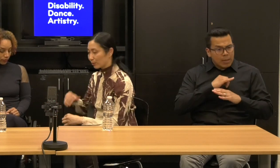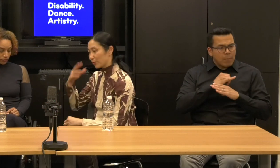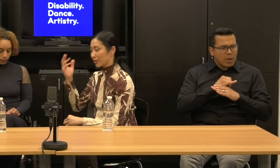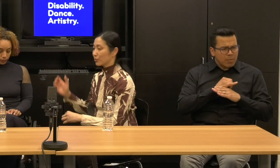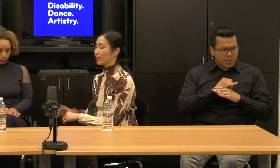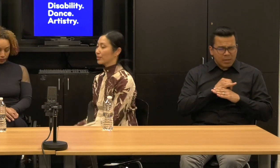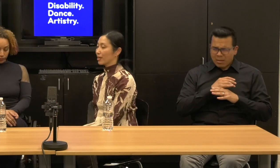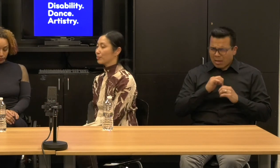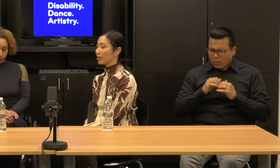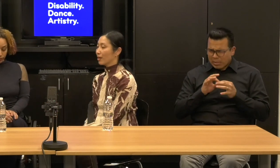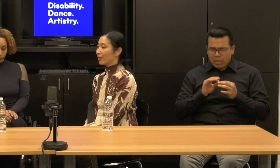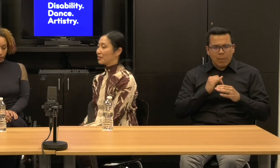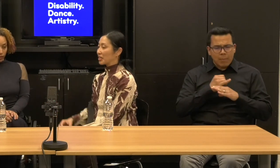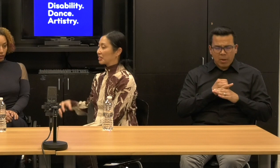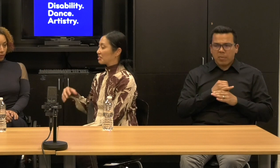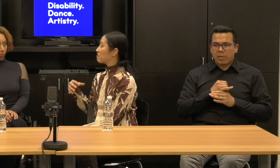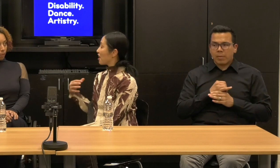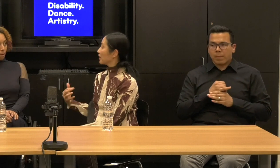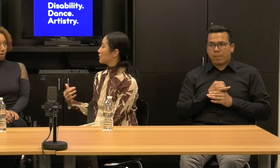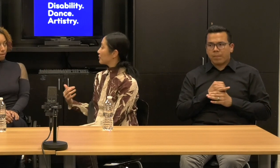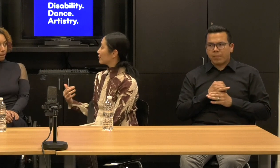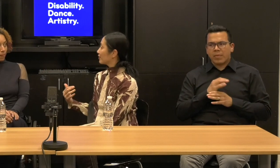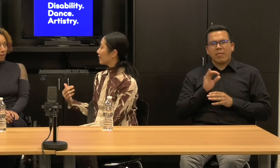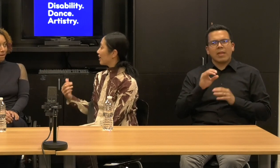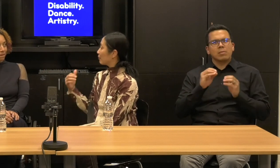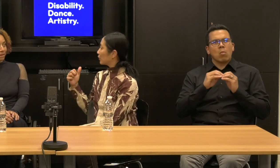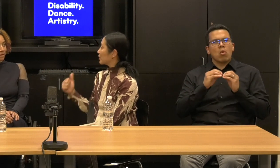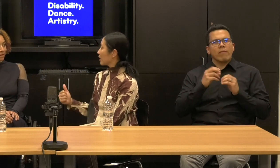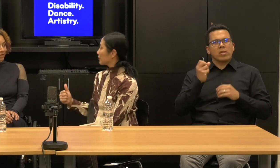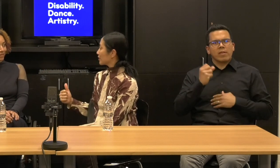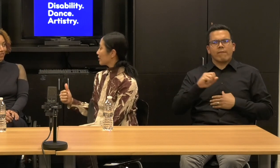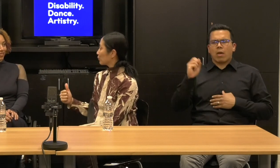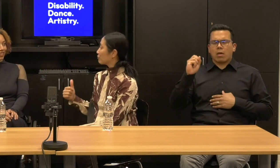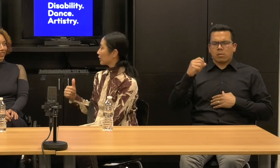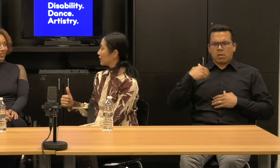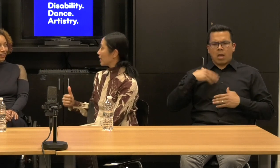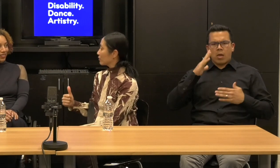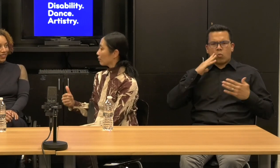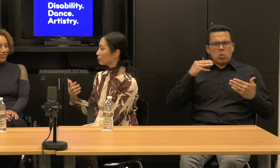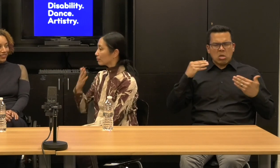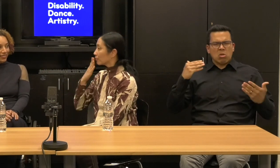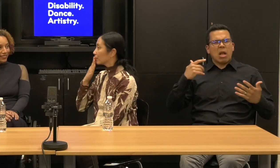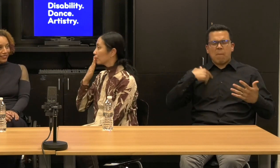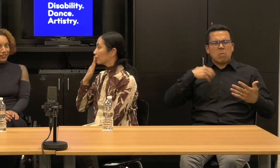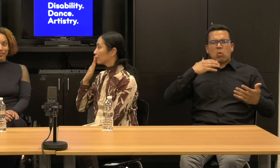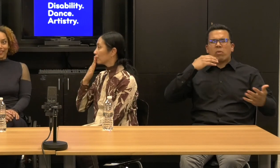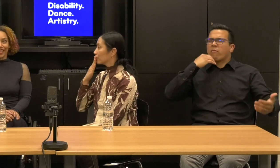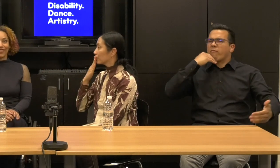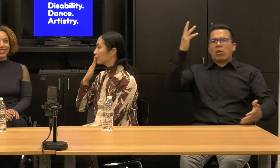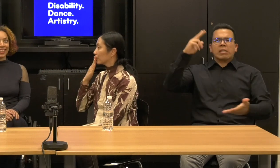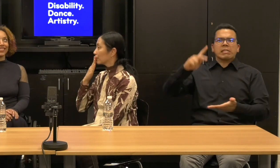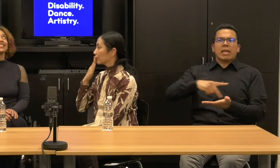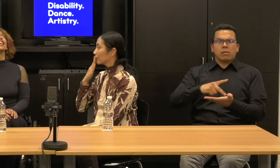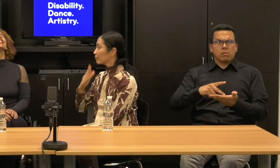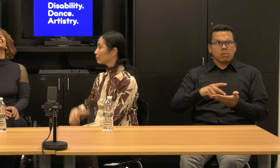You said so many times. It's like the defiance. I'm going to dance, I'm going to fucking dance. Alice: Can we say that on stage?